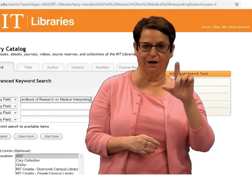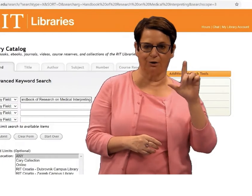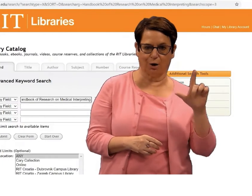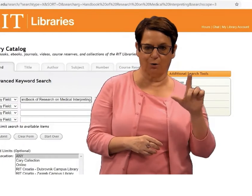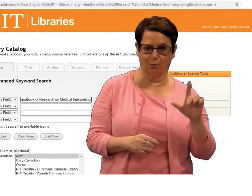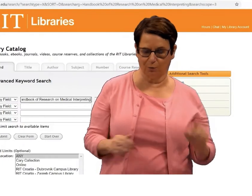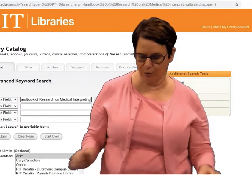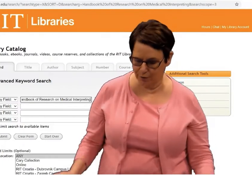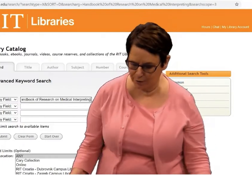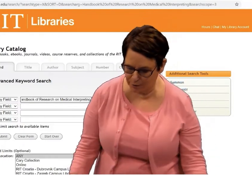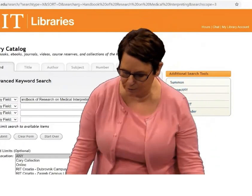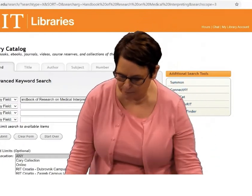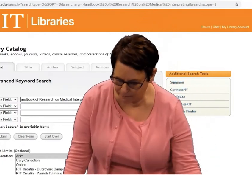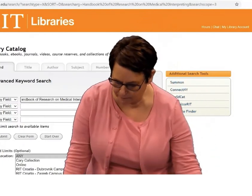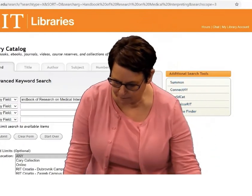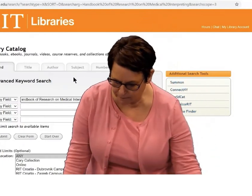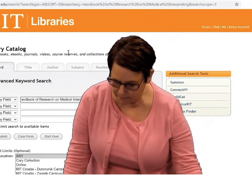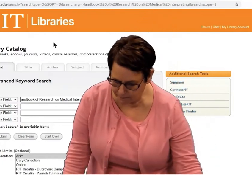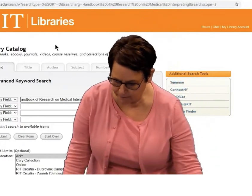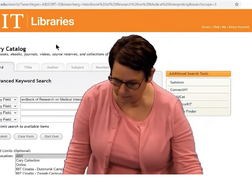Interlibrary Loan, or ILL.